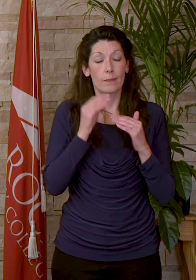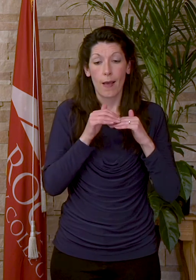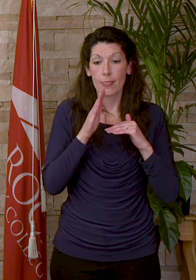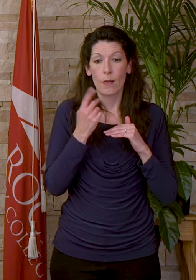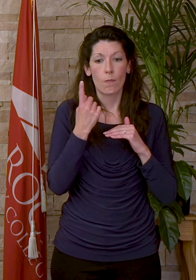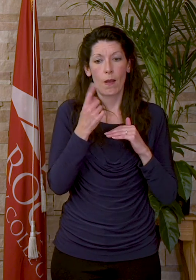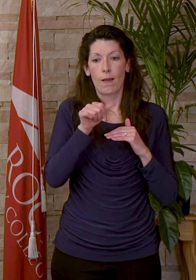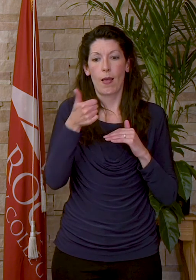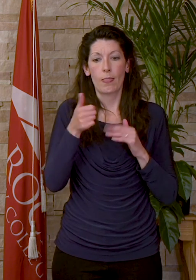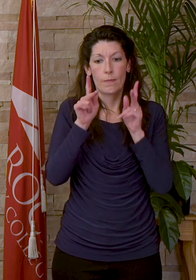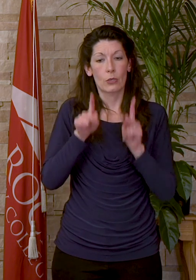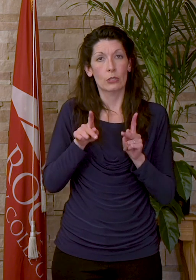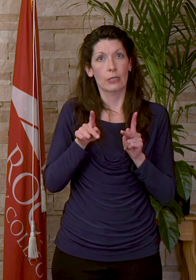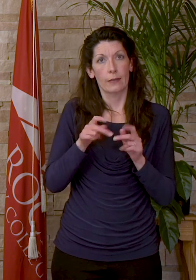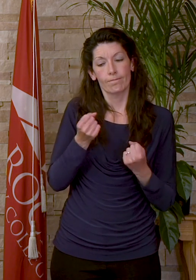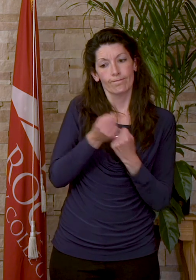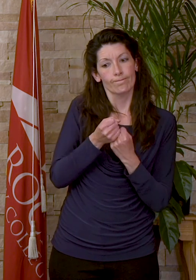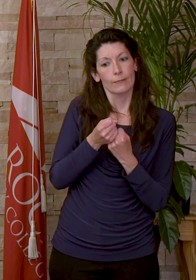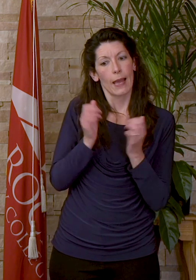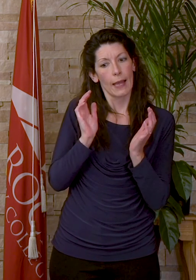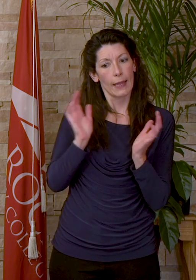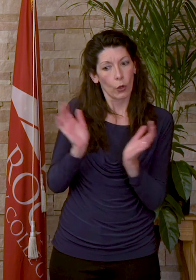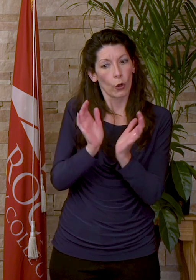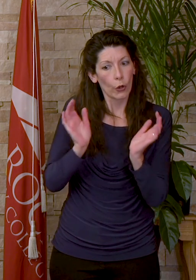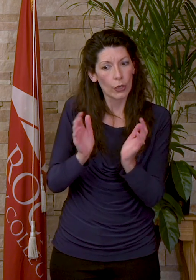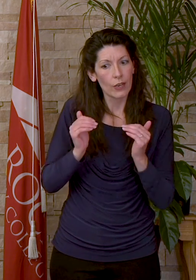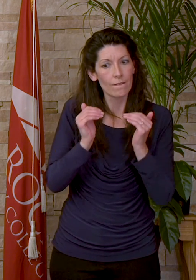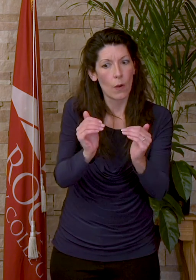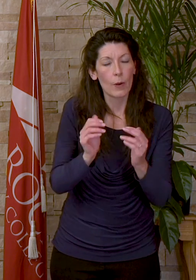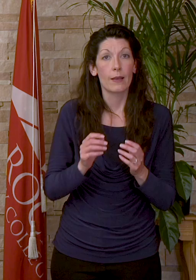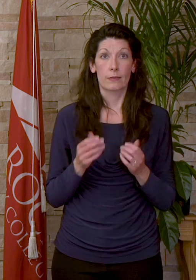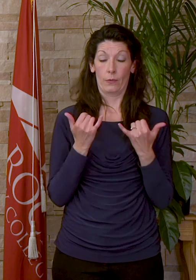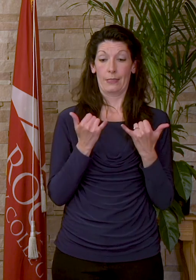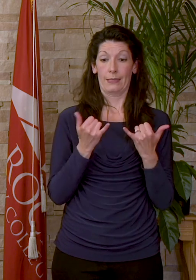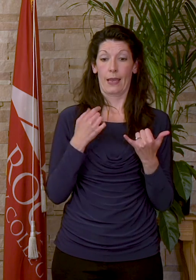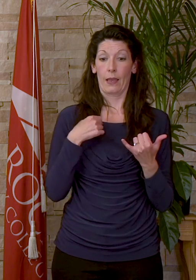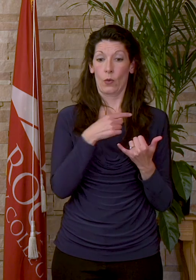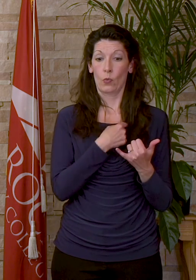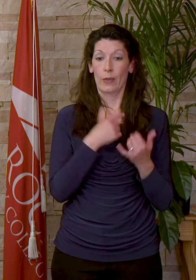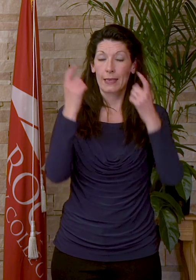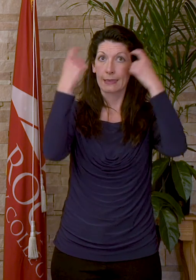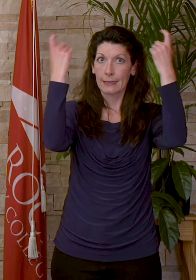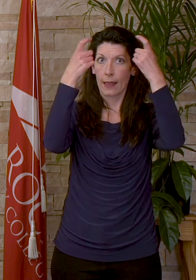one other person cheering us onward. Today, as we gather to celebrate the years of our successful